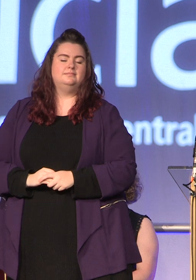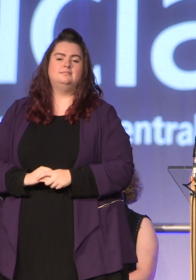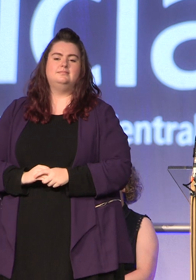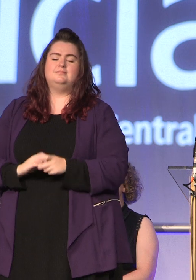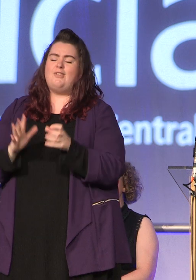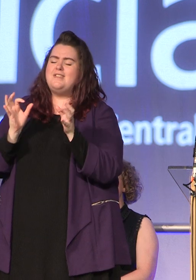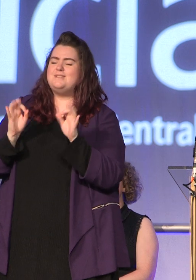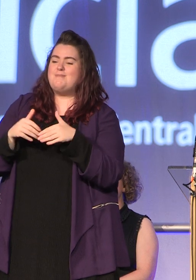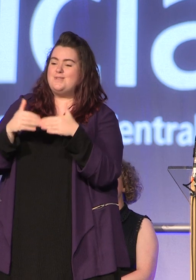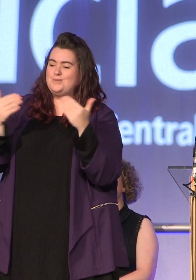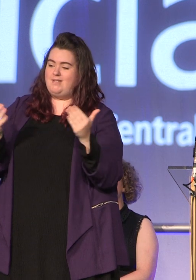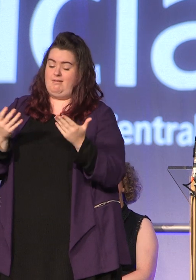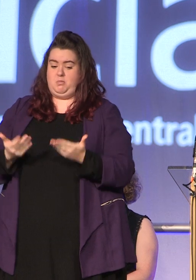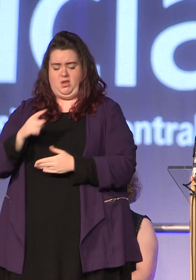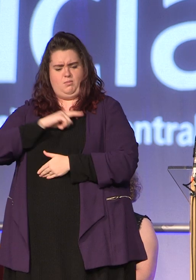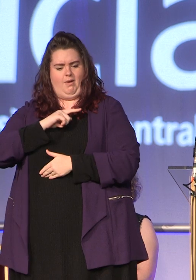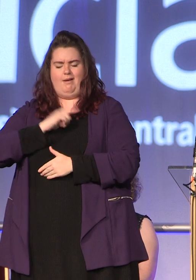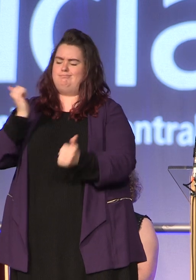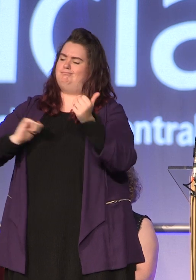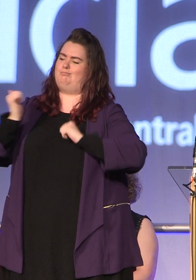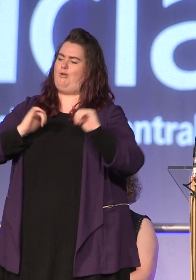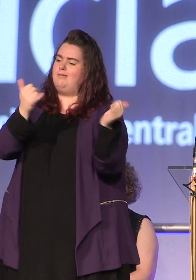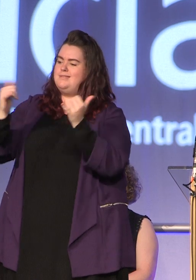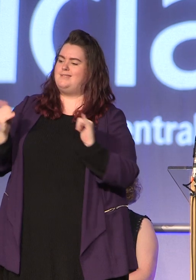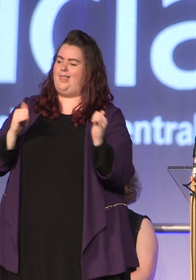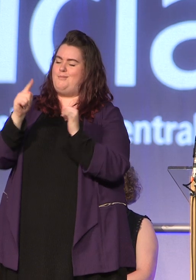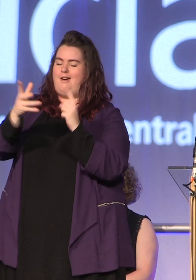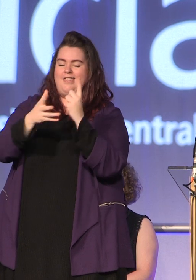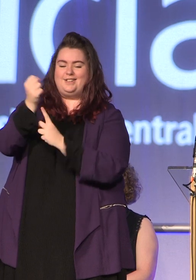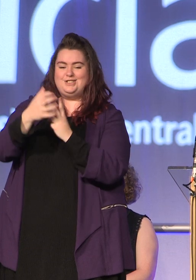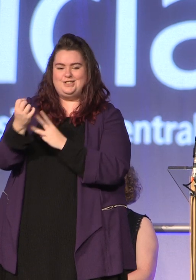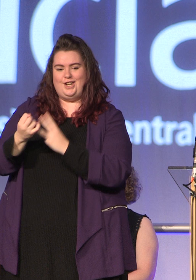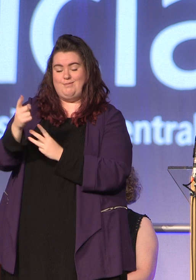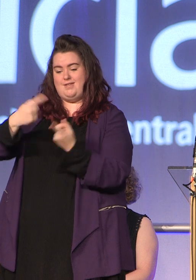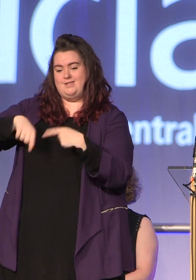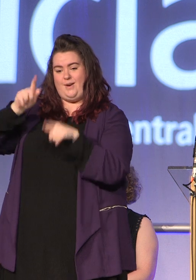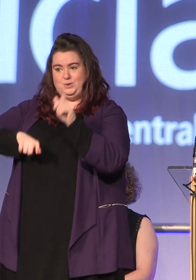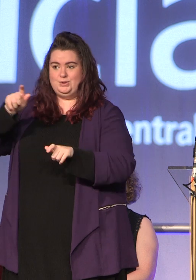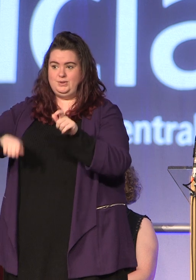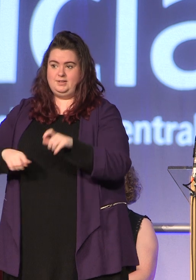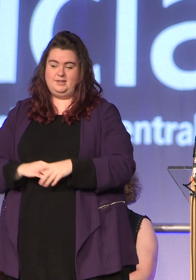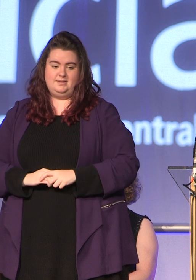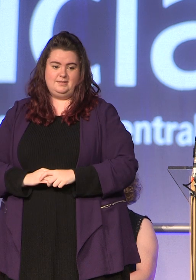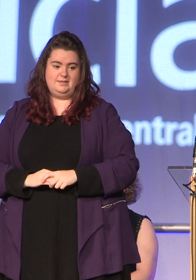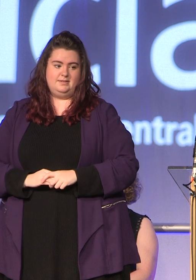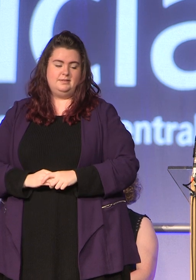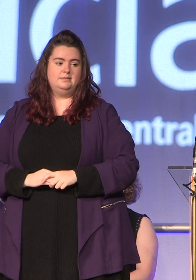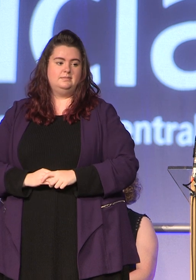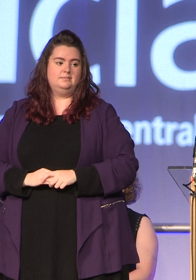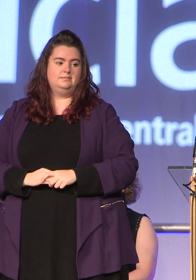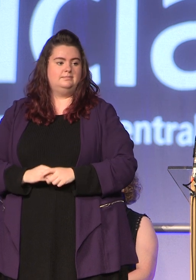we are here to proudly celebrate the achievements of our students. I now call